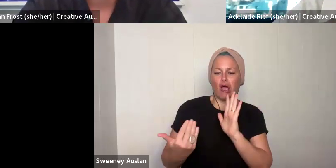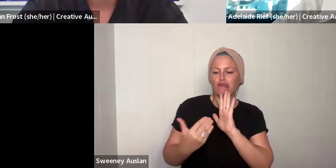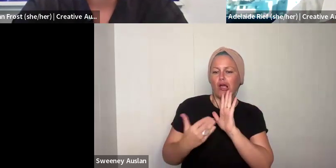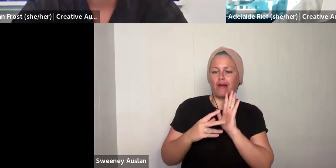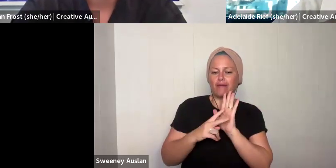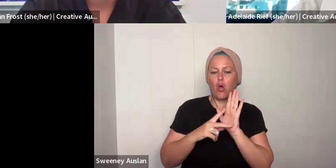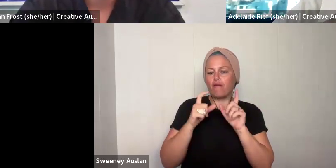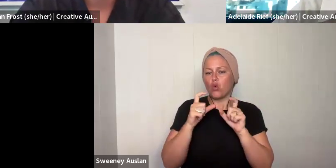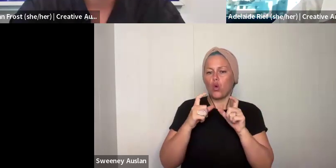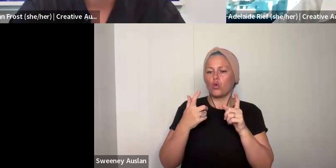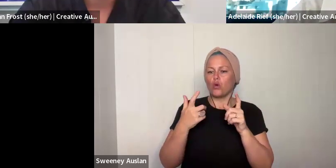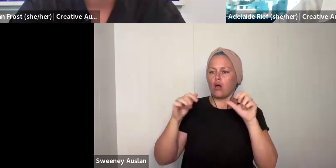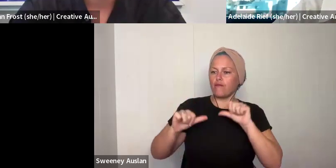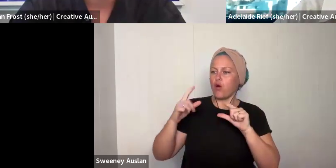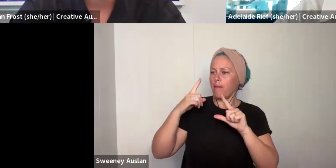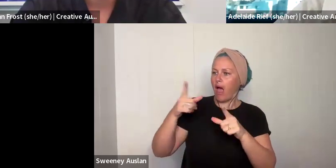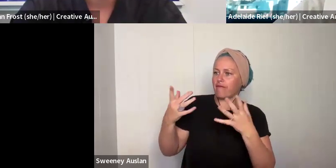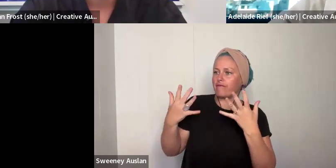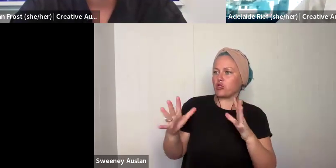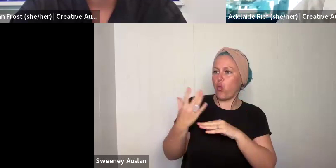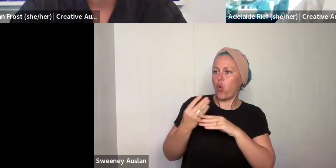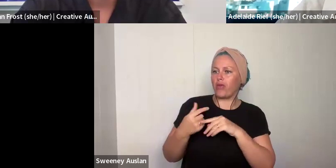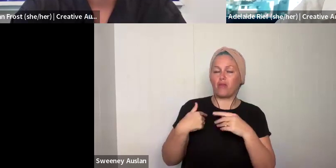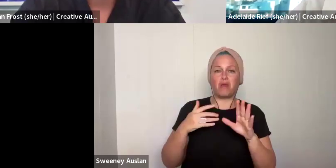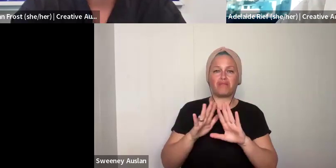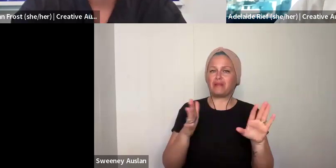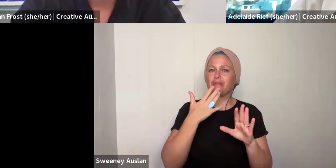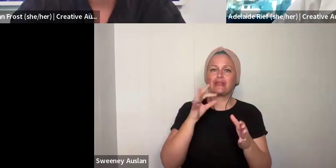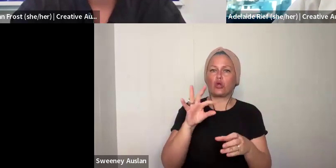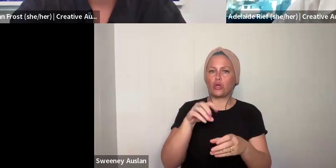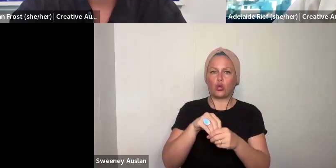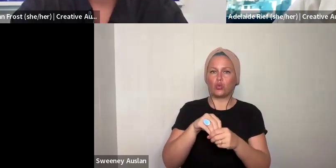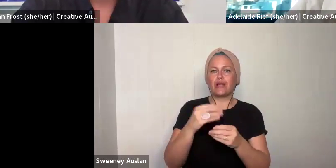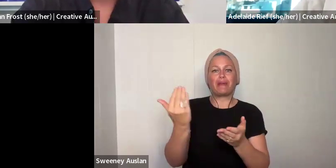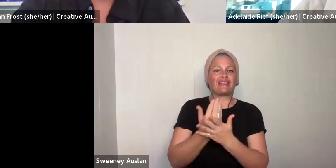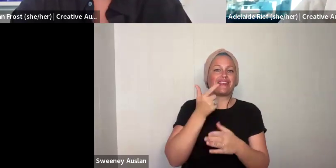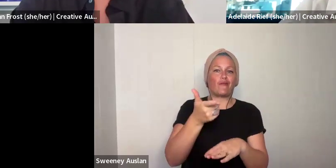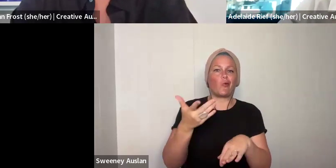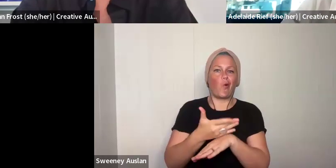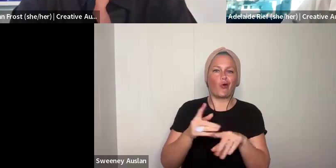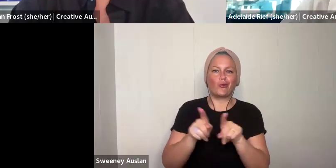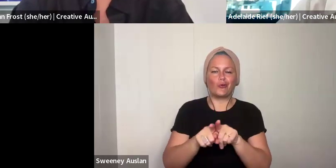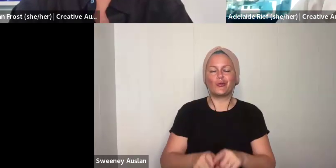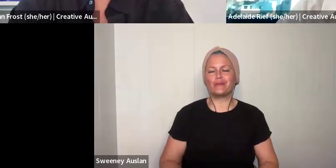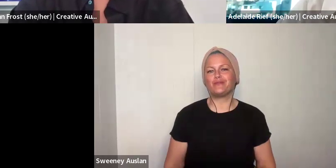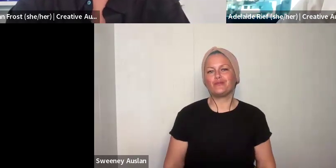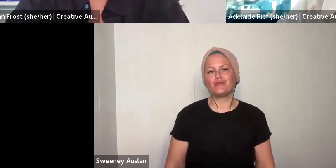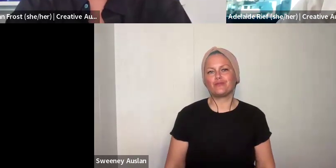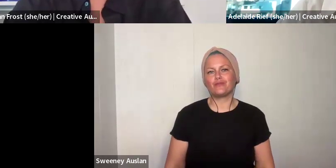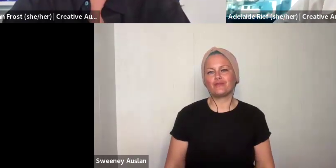that type of thing. Please don't do it because we will not be able to read it out of fairness to everybody else who has only been